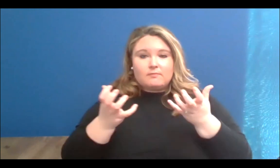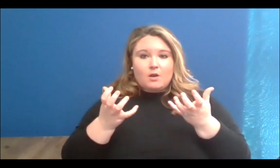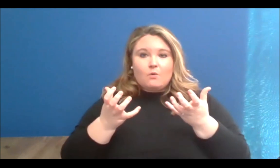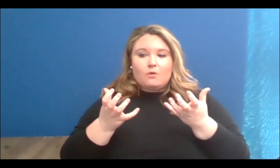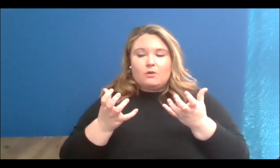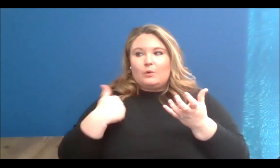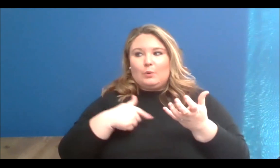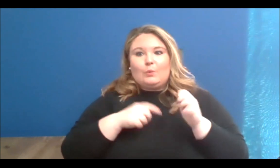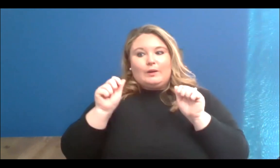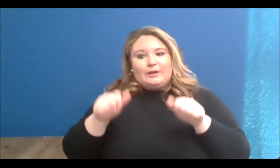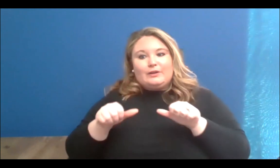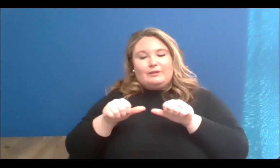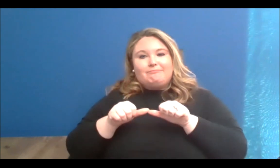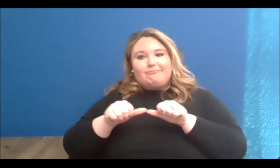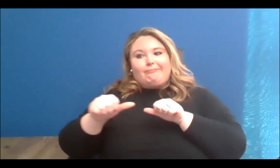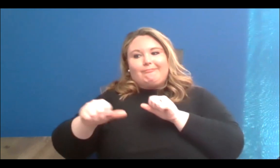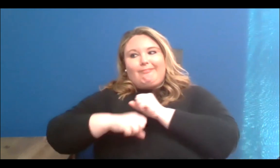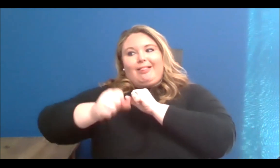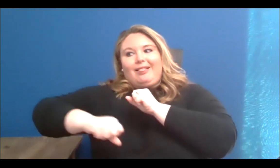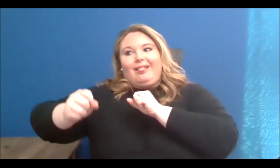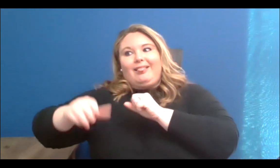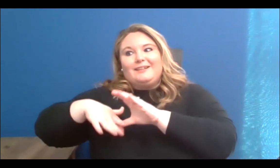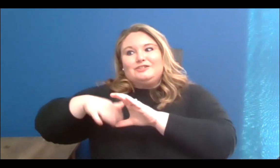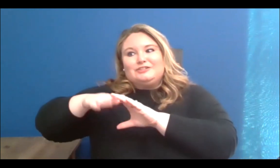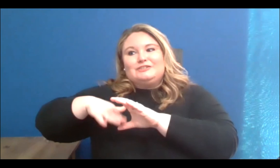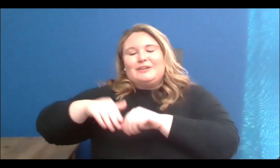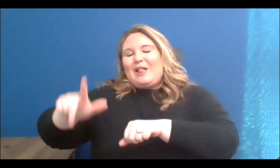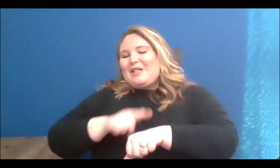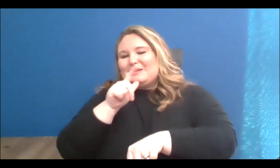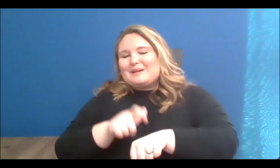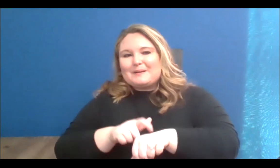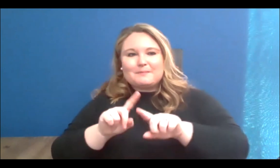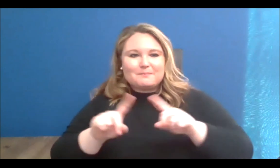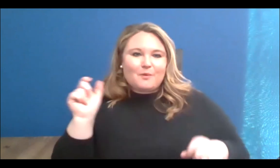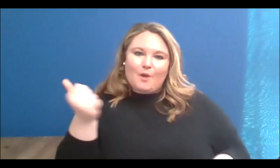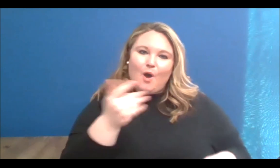I recognize that we all not only have busy lives, but that there is also emotional